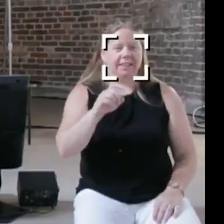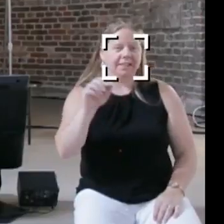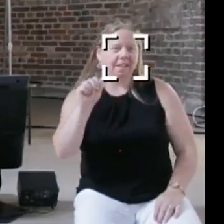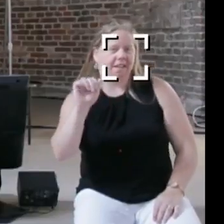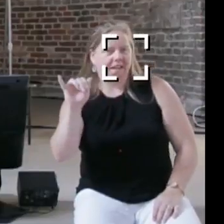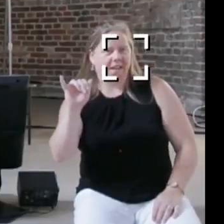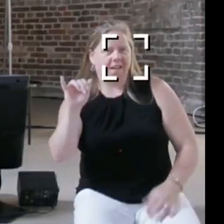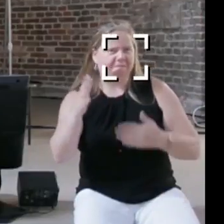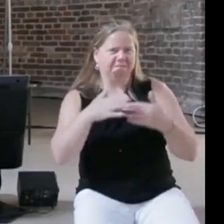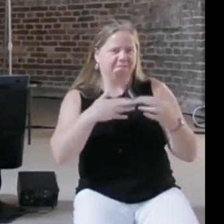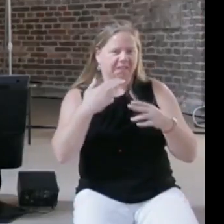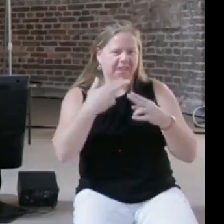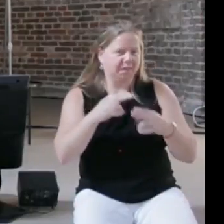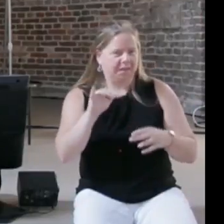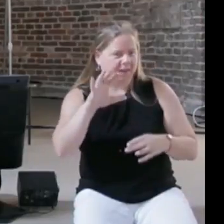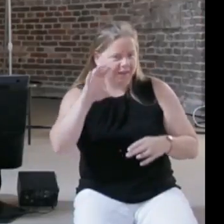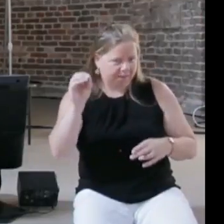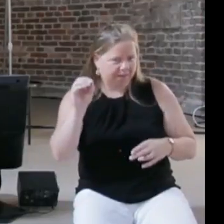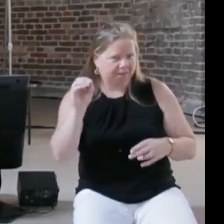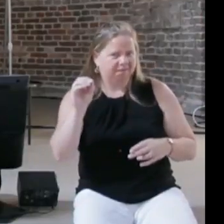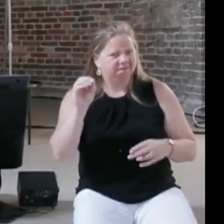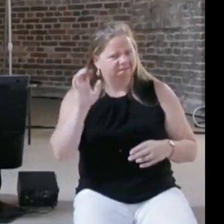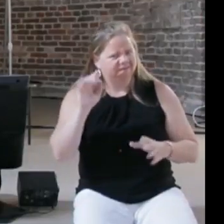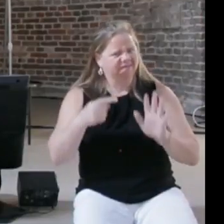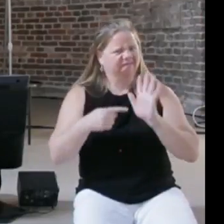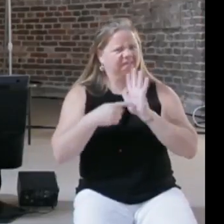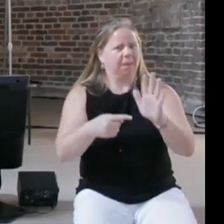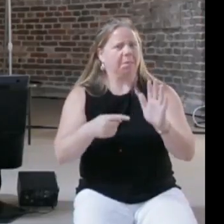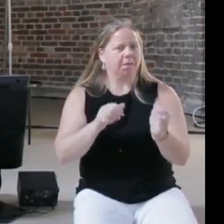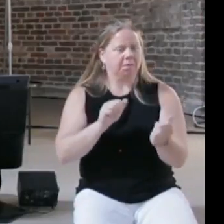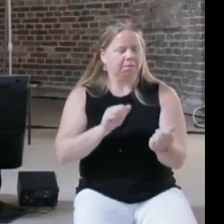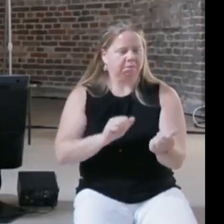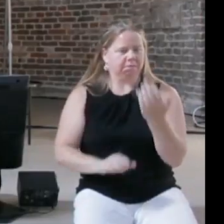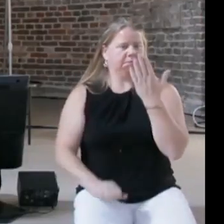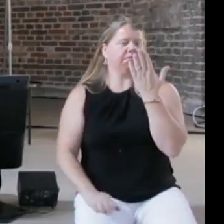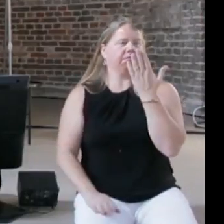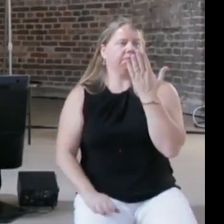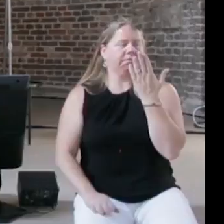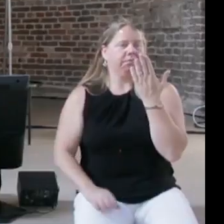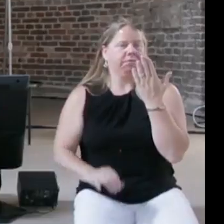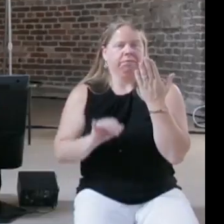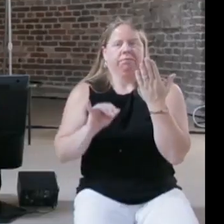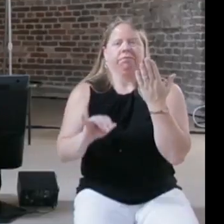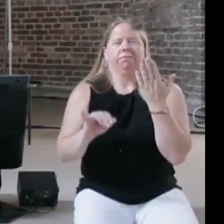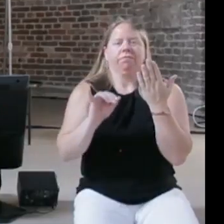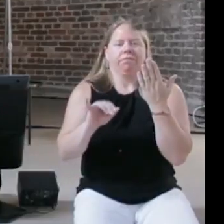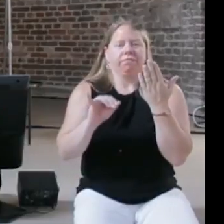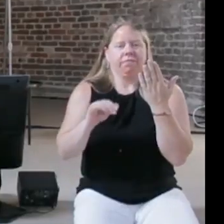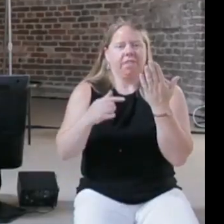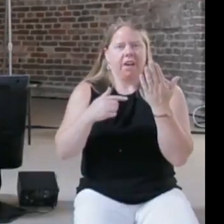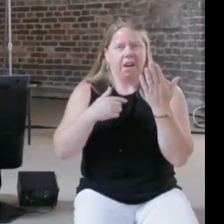was called, is exactly that, it confronts me with something I put out in conversations